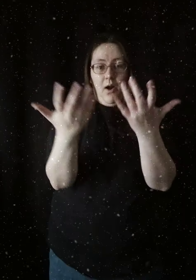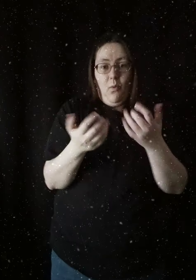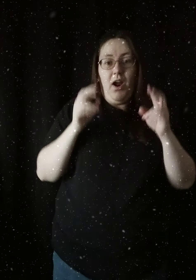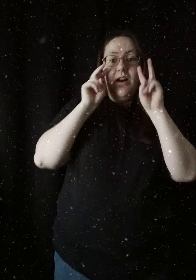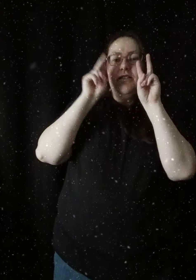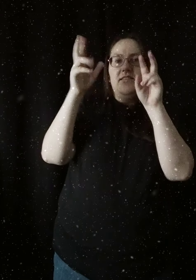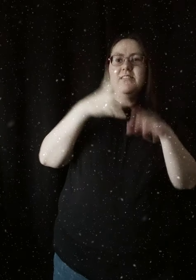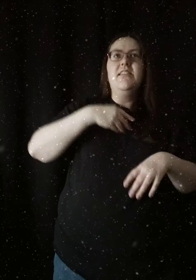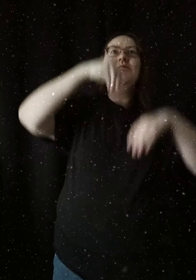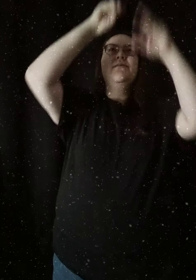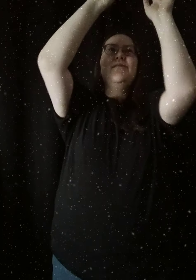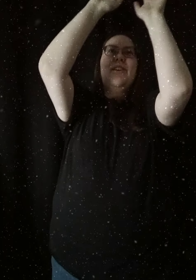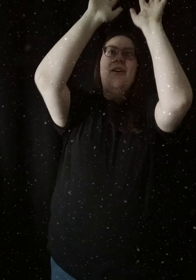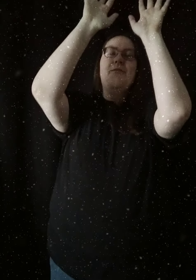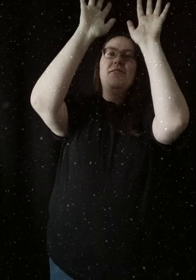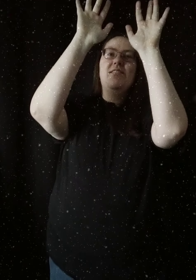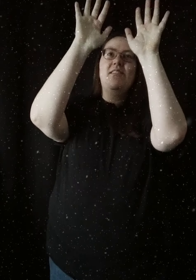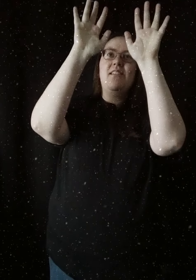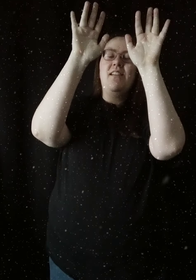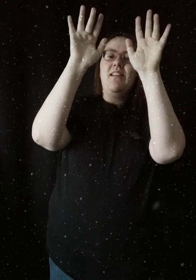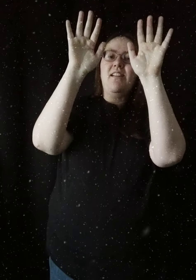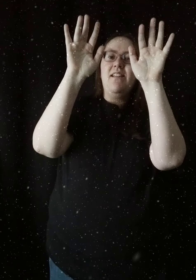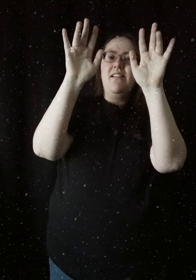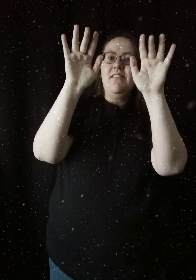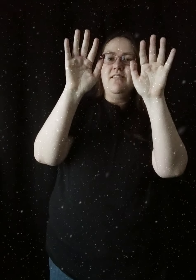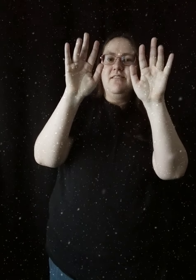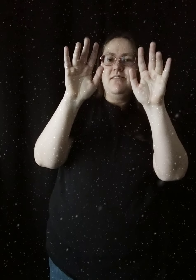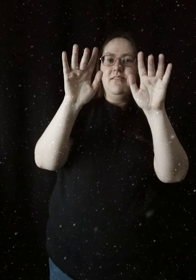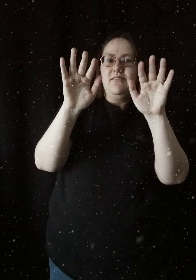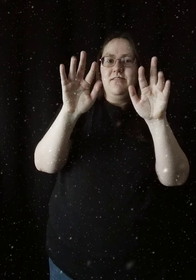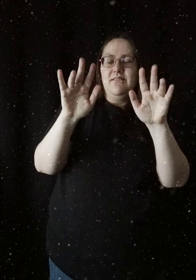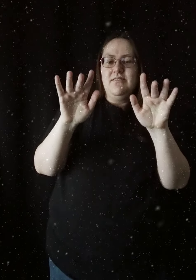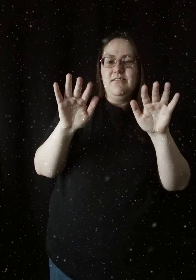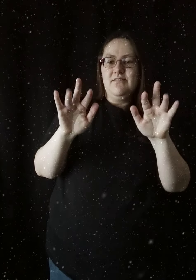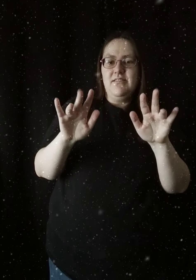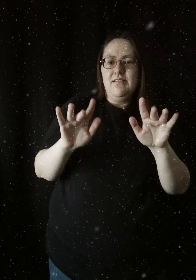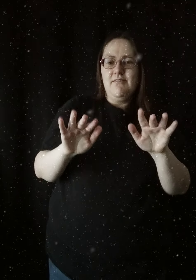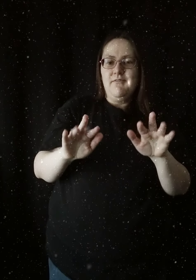I want to see snowflakes